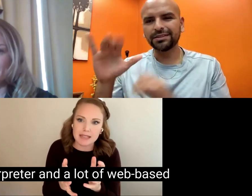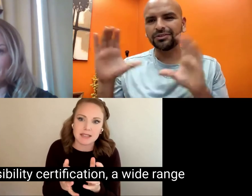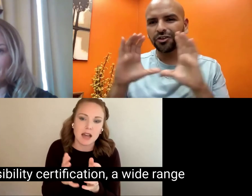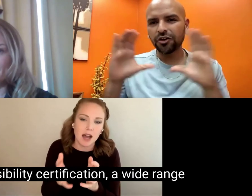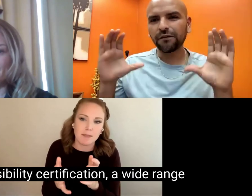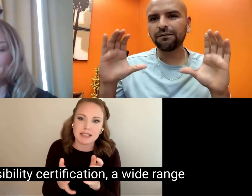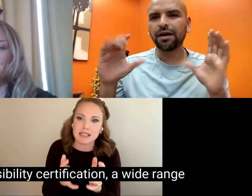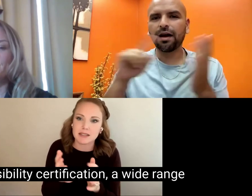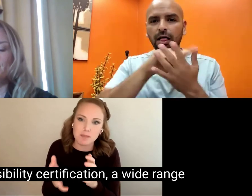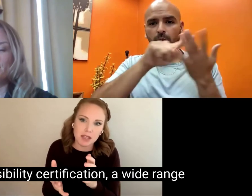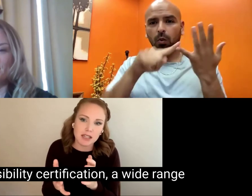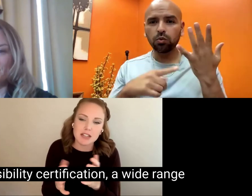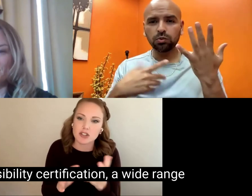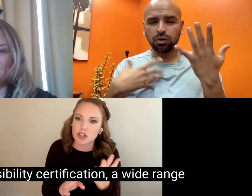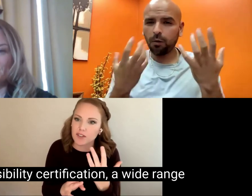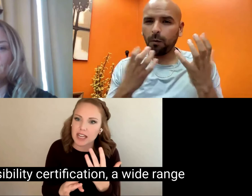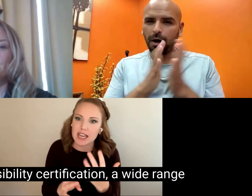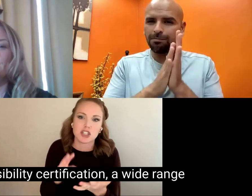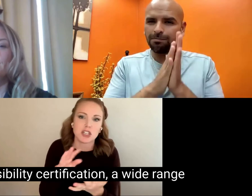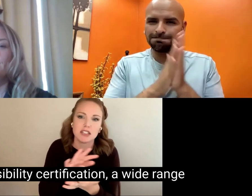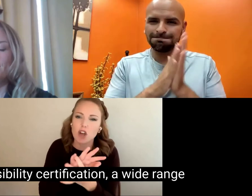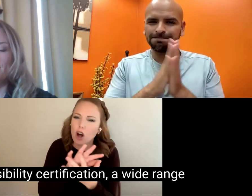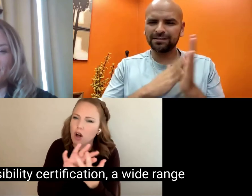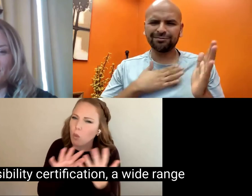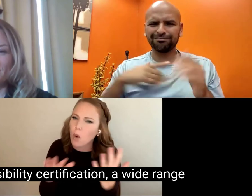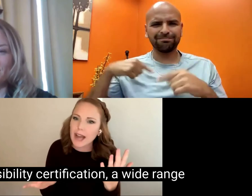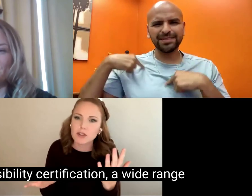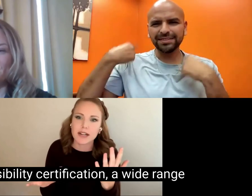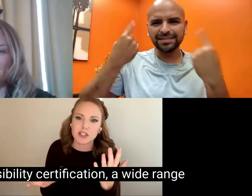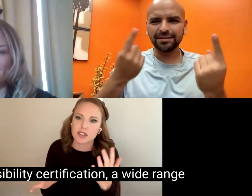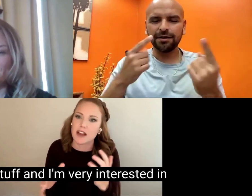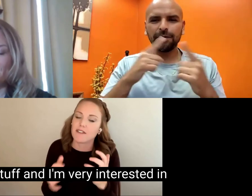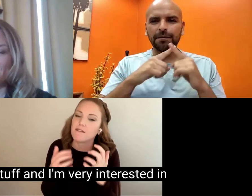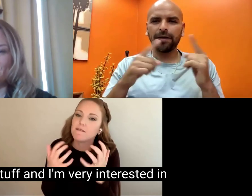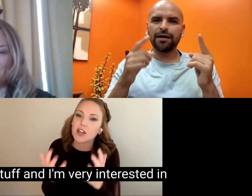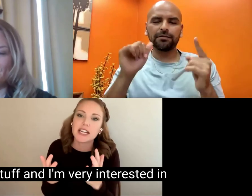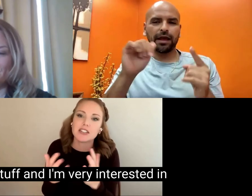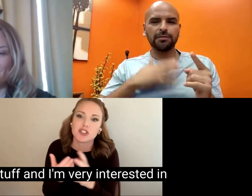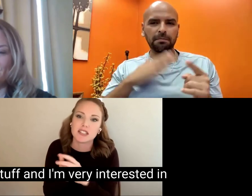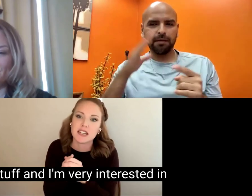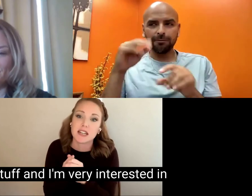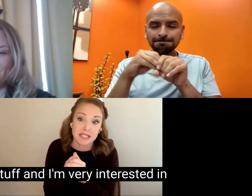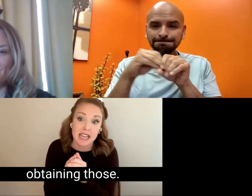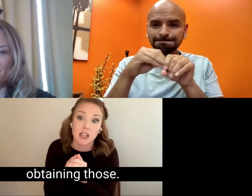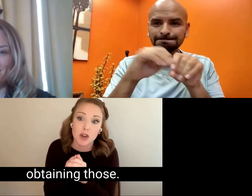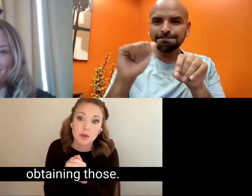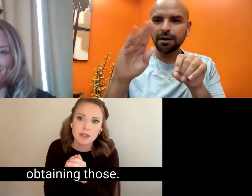accessibility certification, a wide range of stuff and I'm very interested in obtaining those.